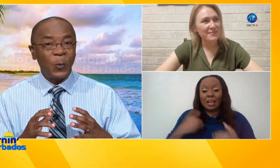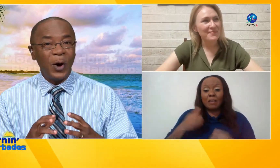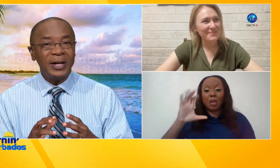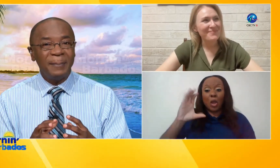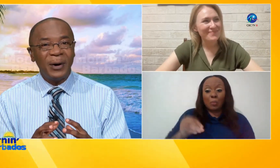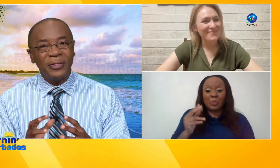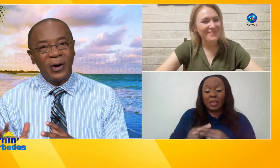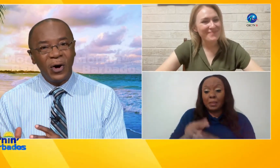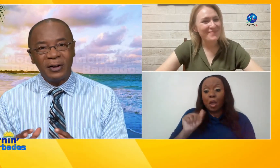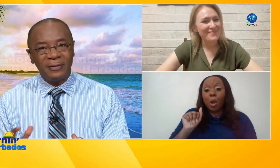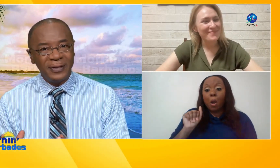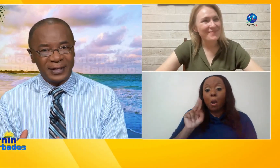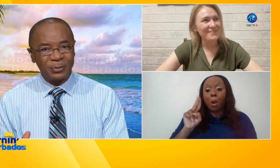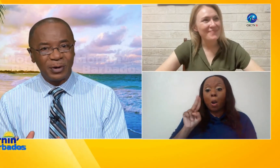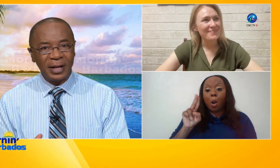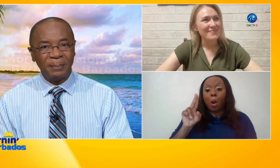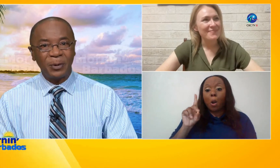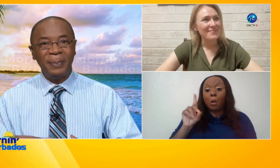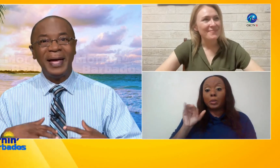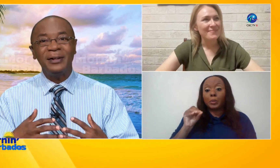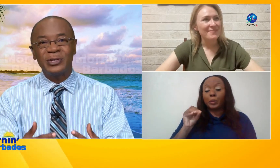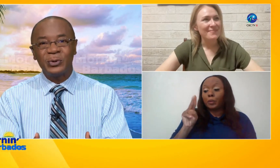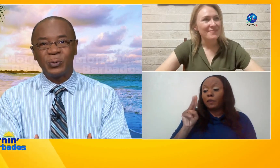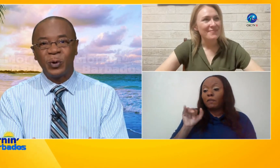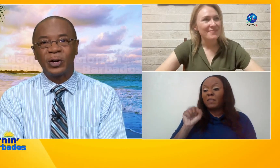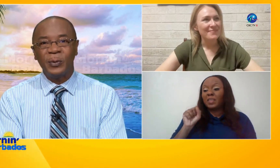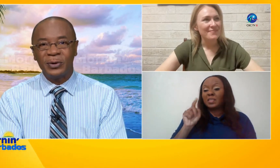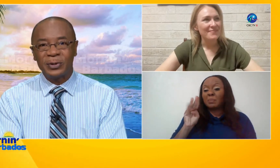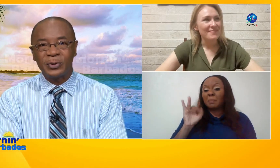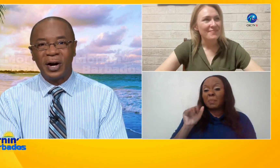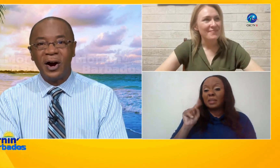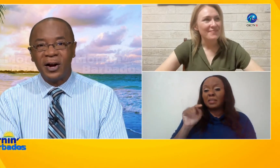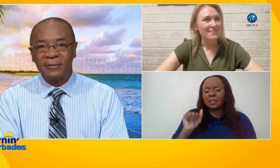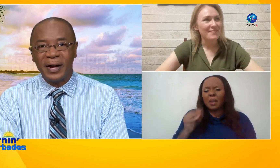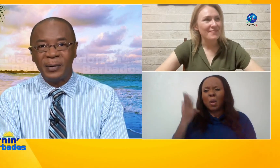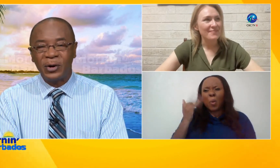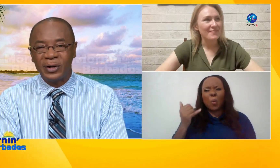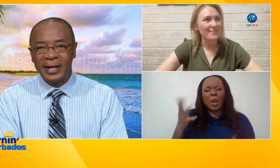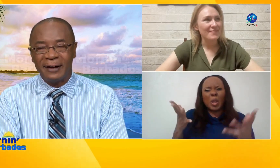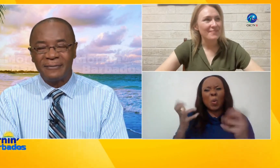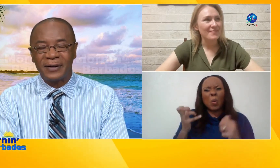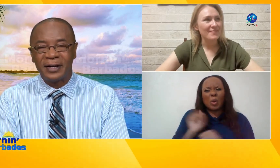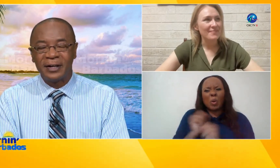what about all of this really propels you to work with those who are hard of hearing or deaf